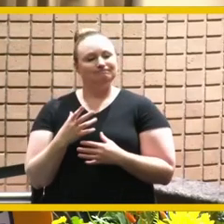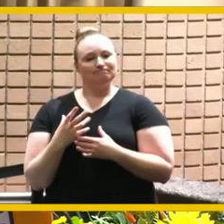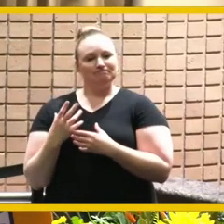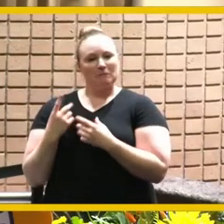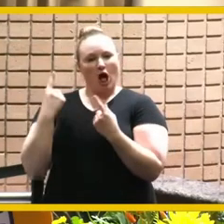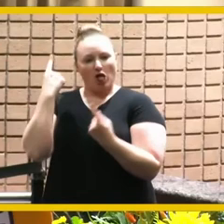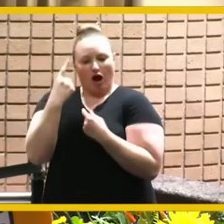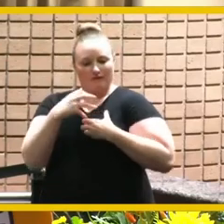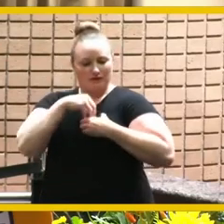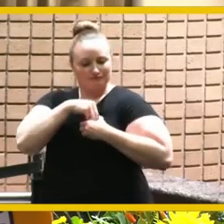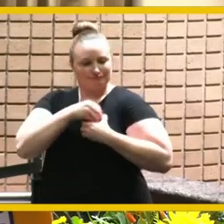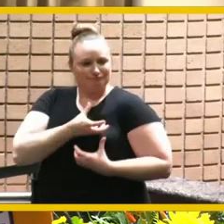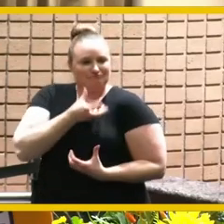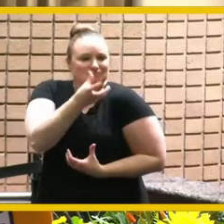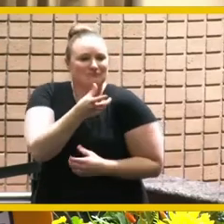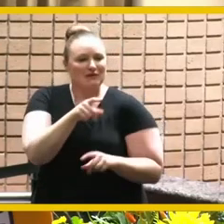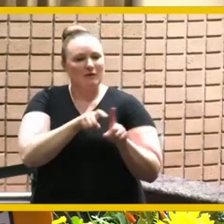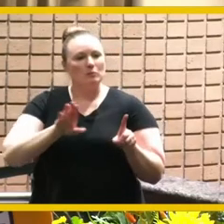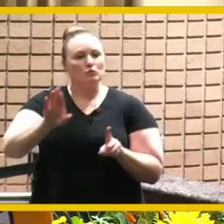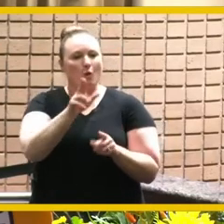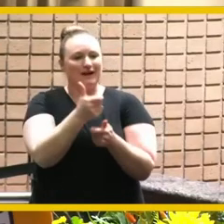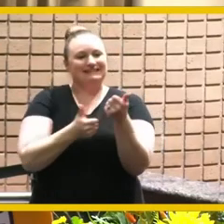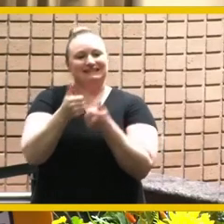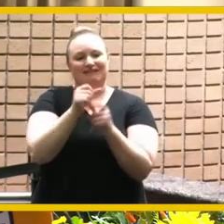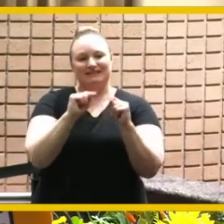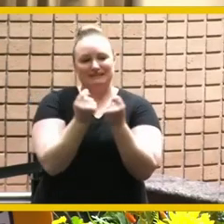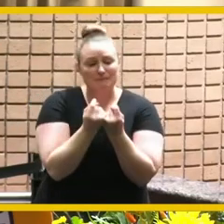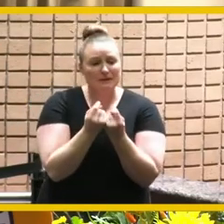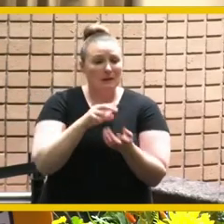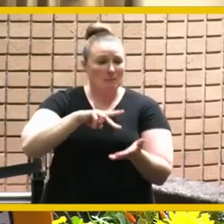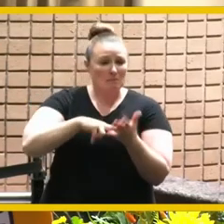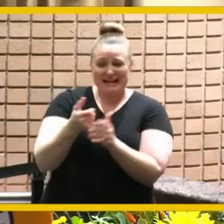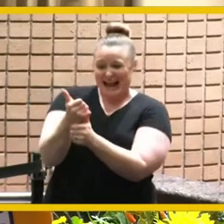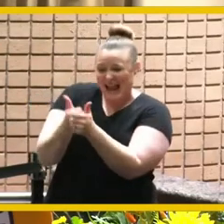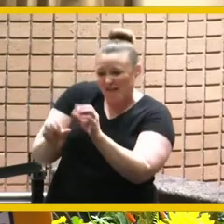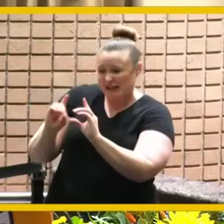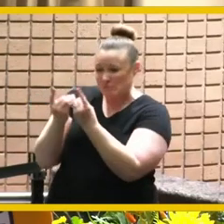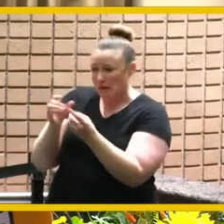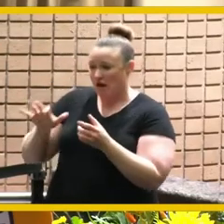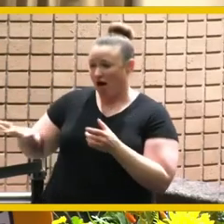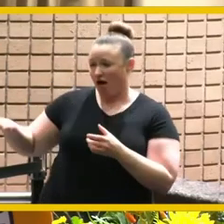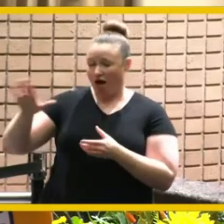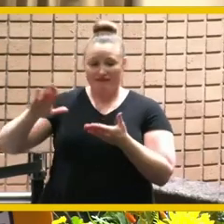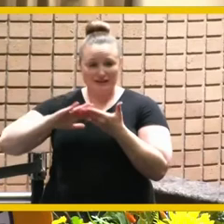um and that means every single department in the city i'm just going to read what we wrote